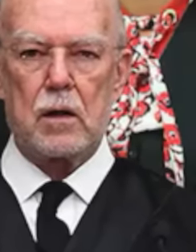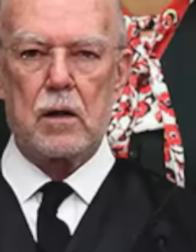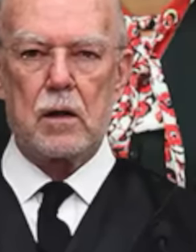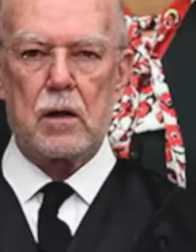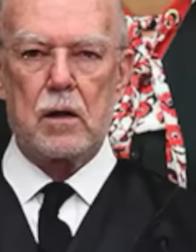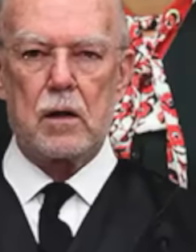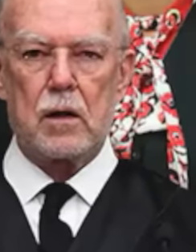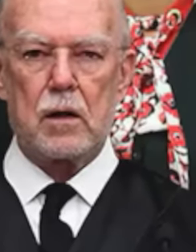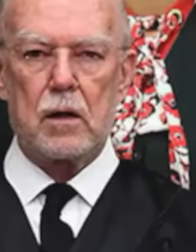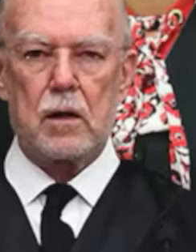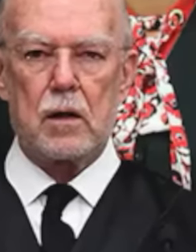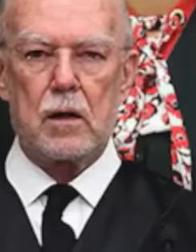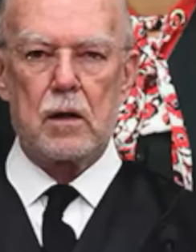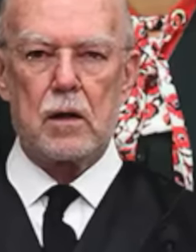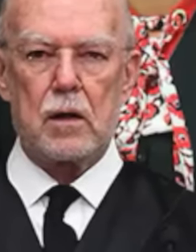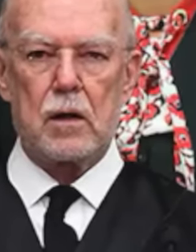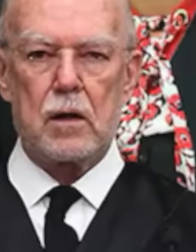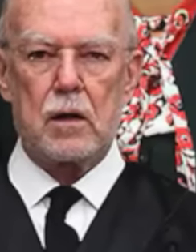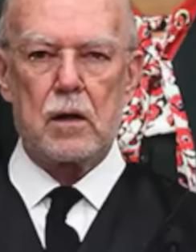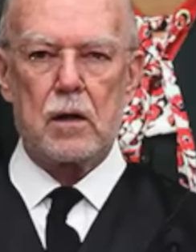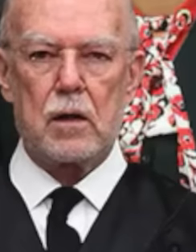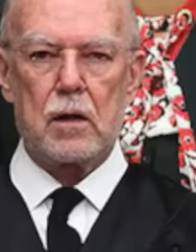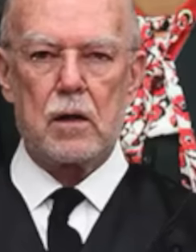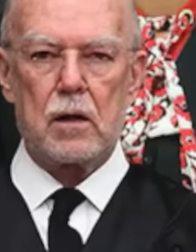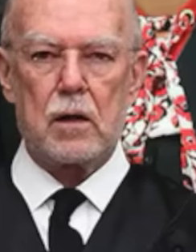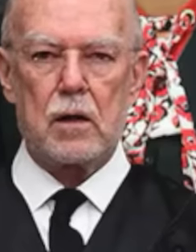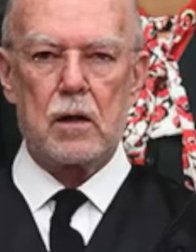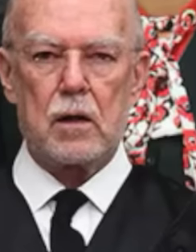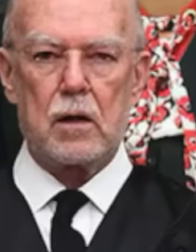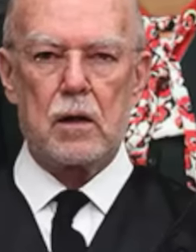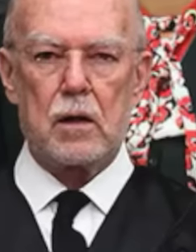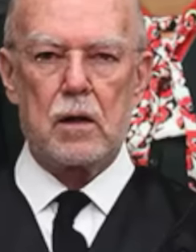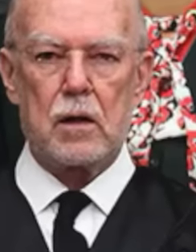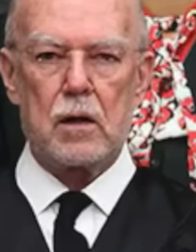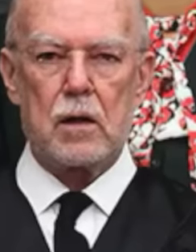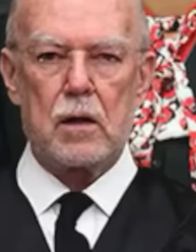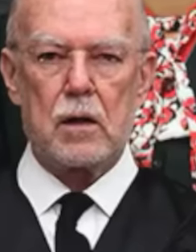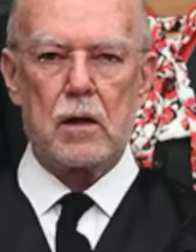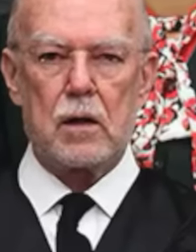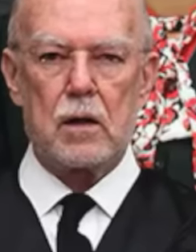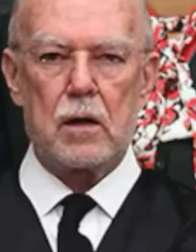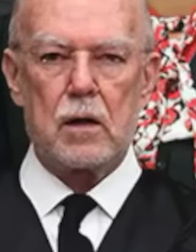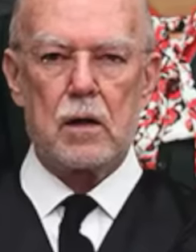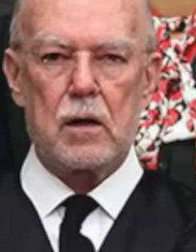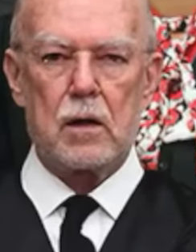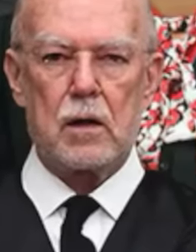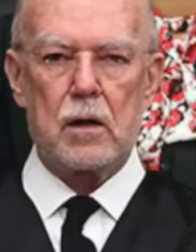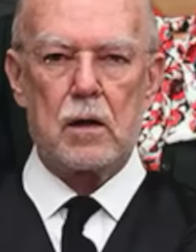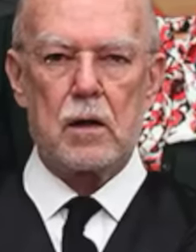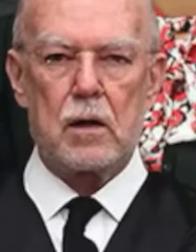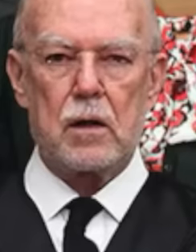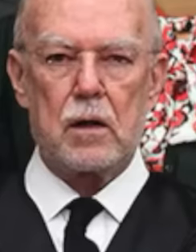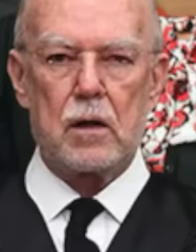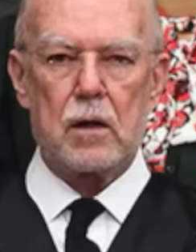2025 and just like the arsonist's house they set fire to it and then they leave to leave all this